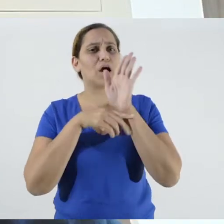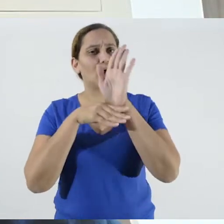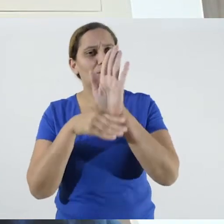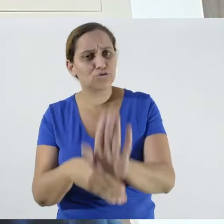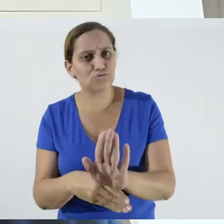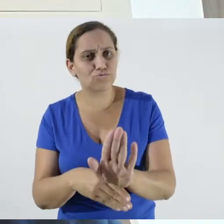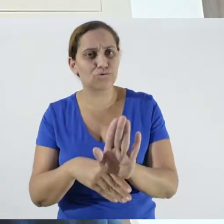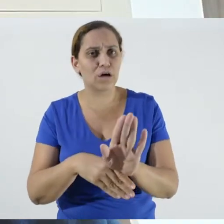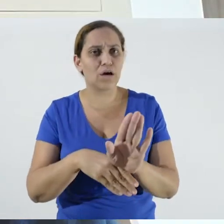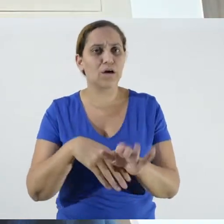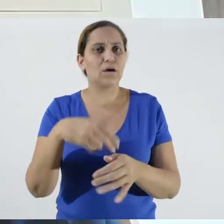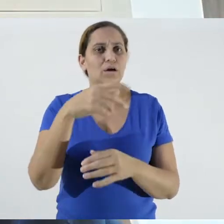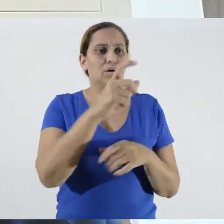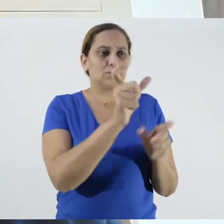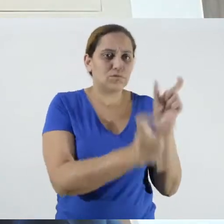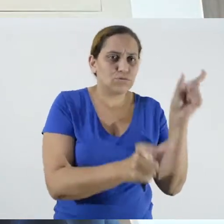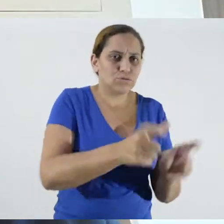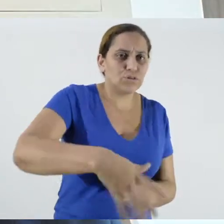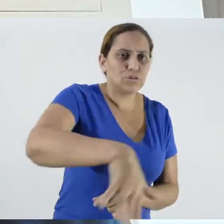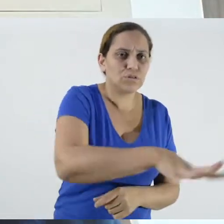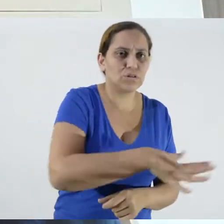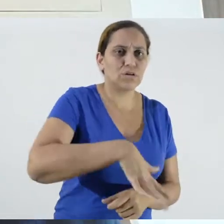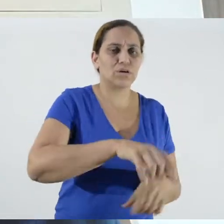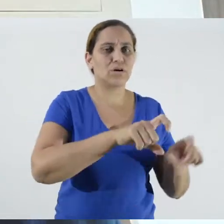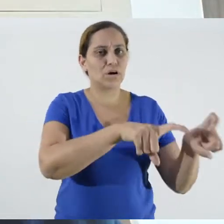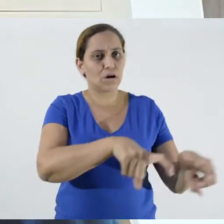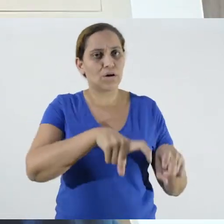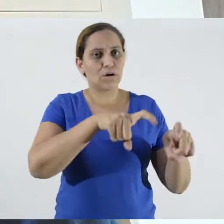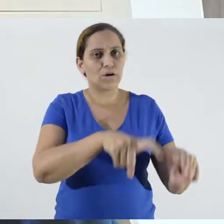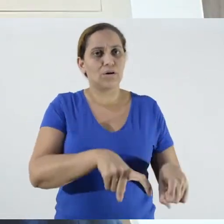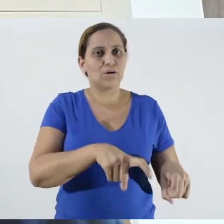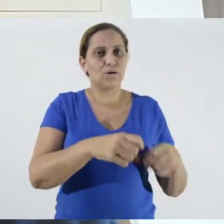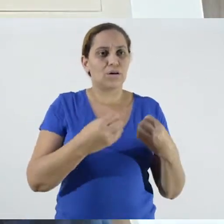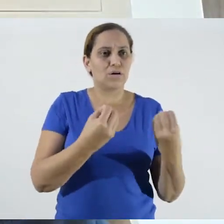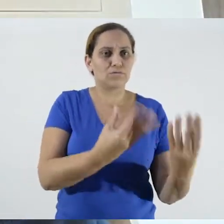these people, through information.